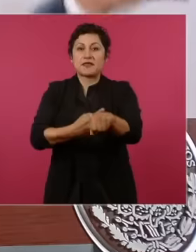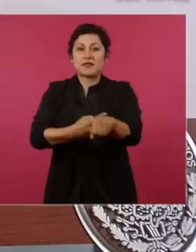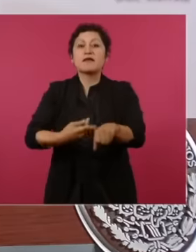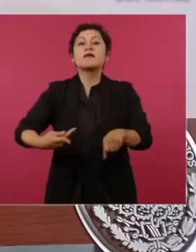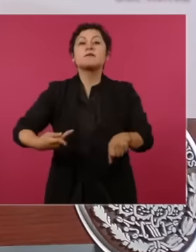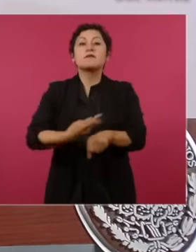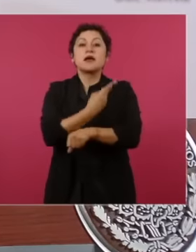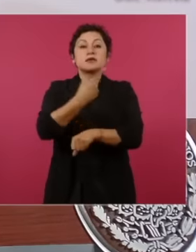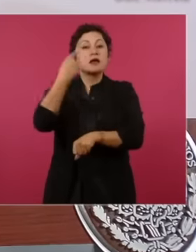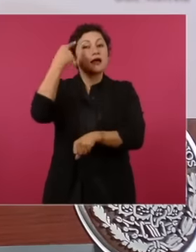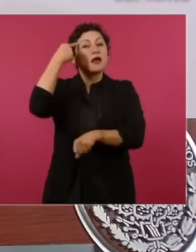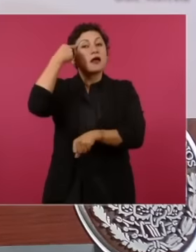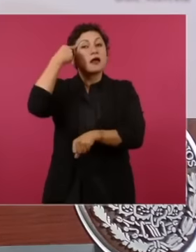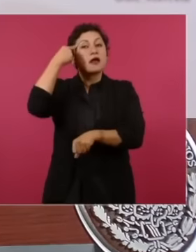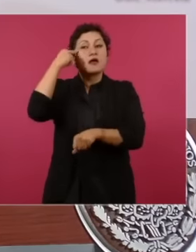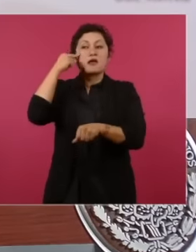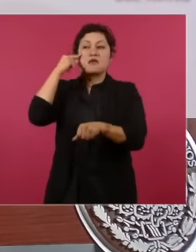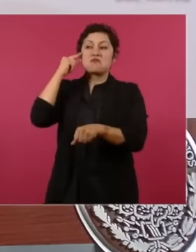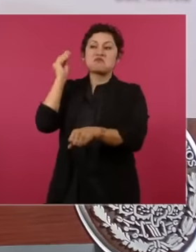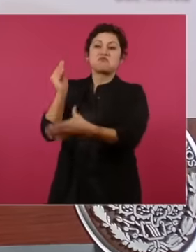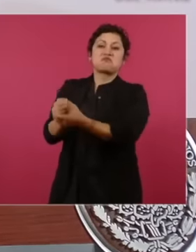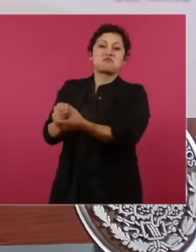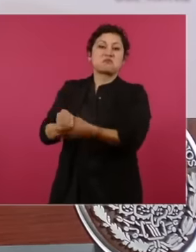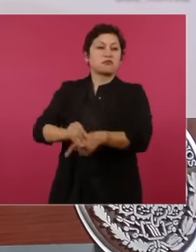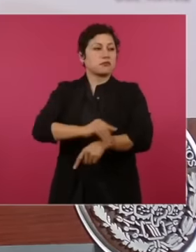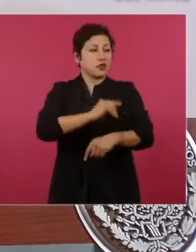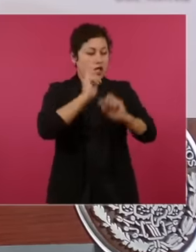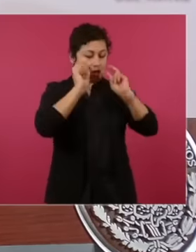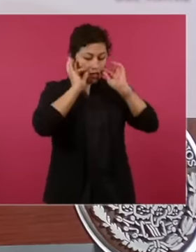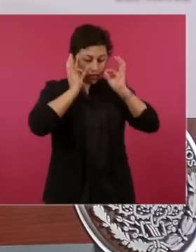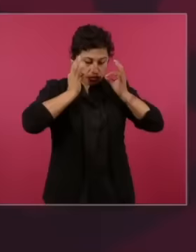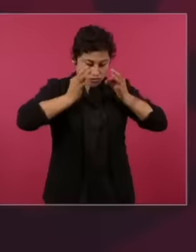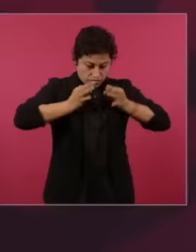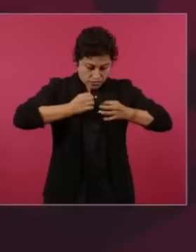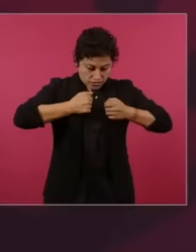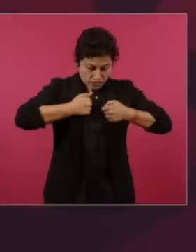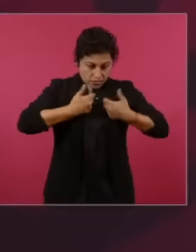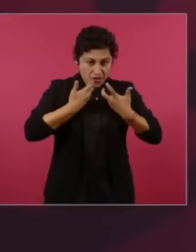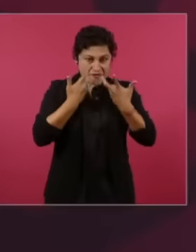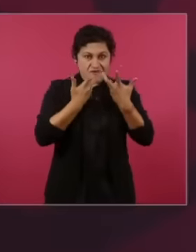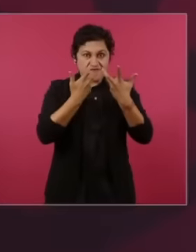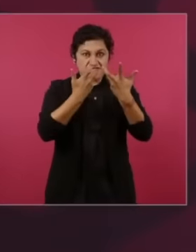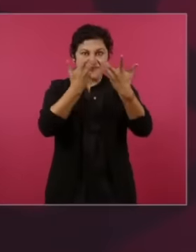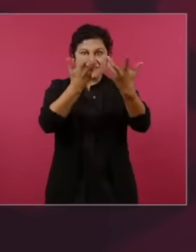country once one of these